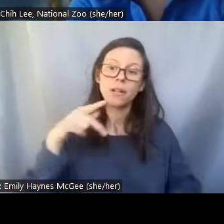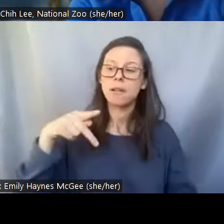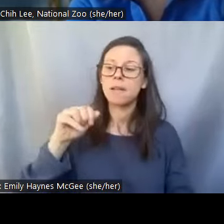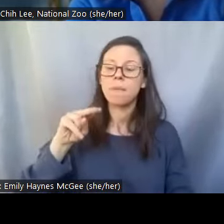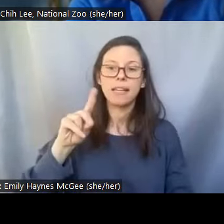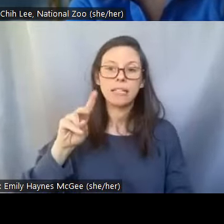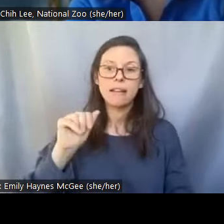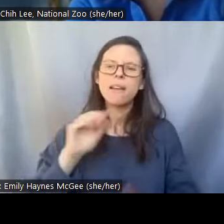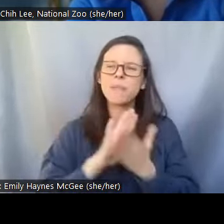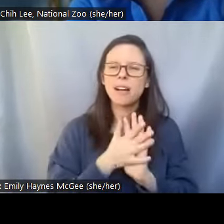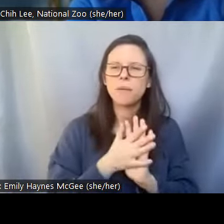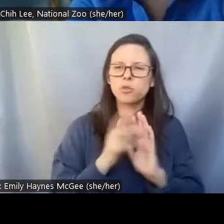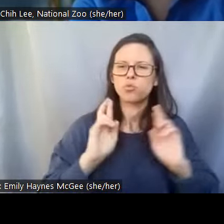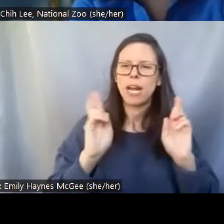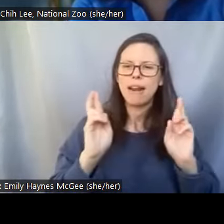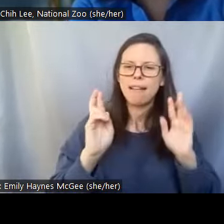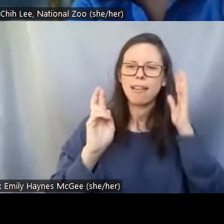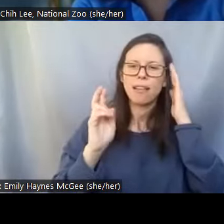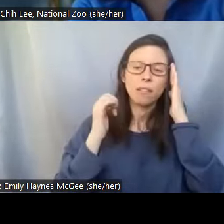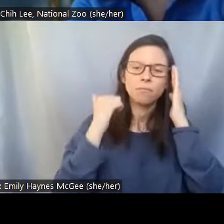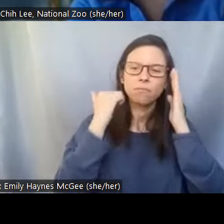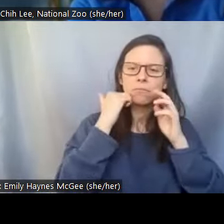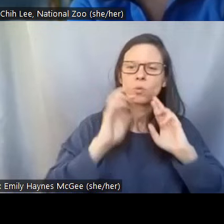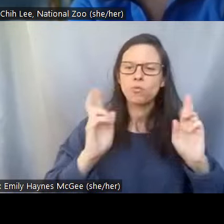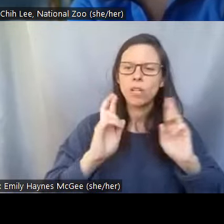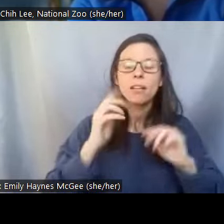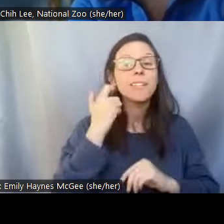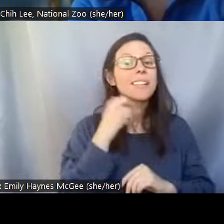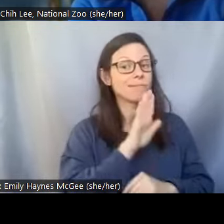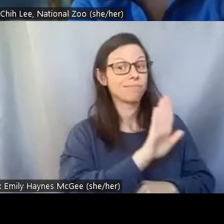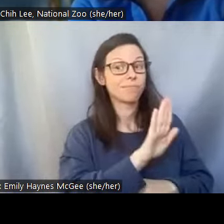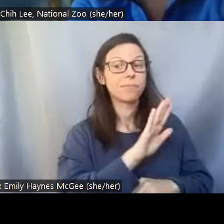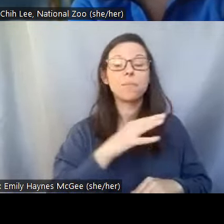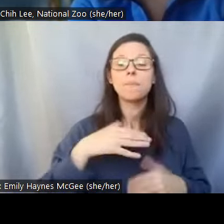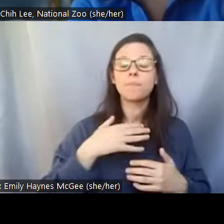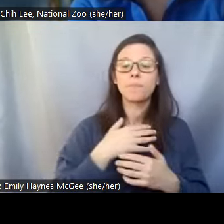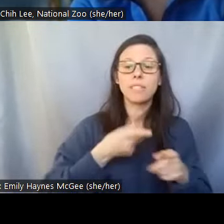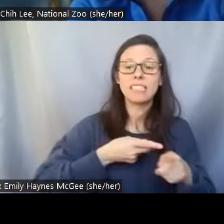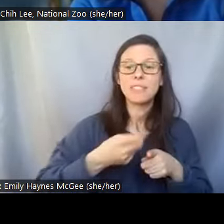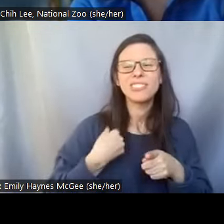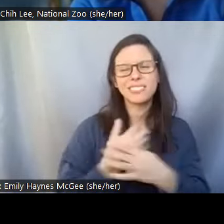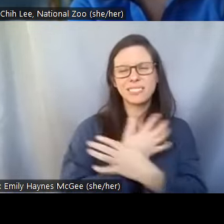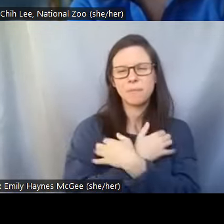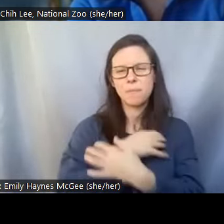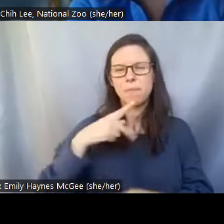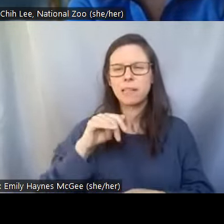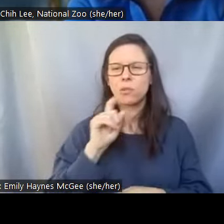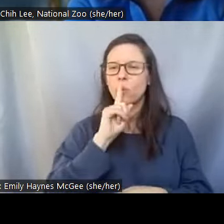because in the case of Giant Panda they only have a very short window that they can get pregnant,